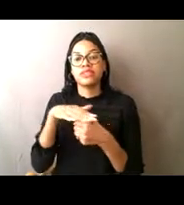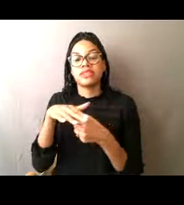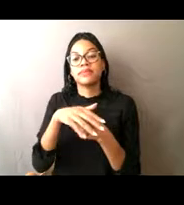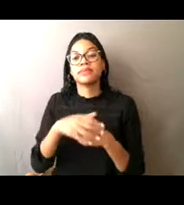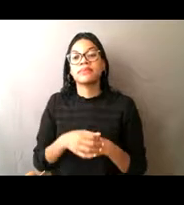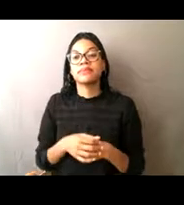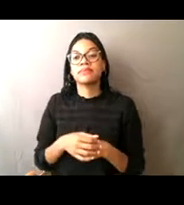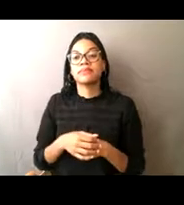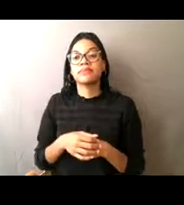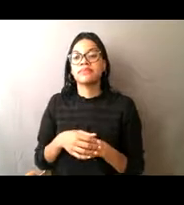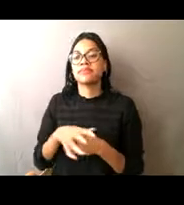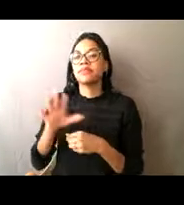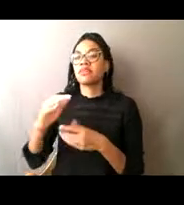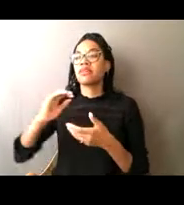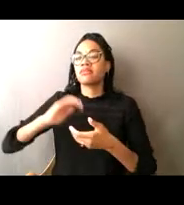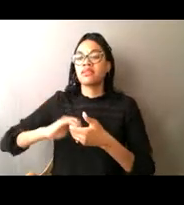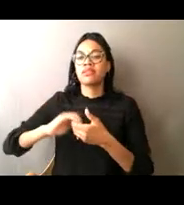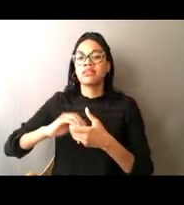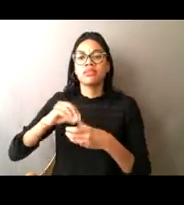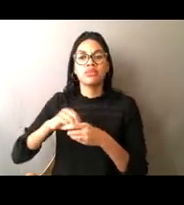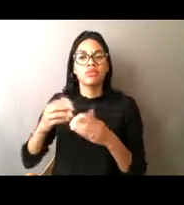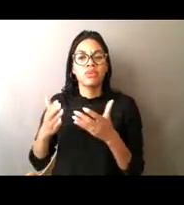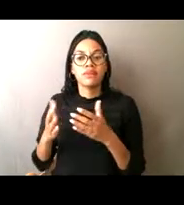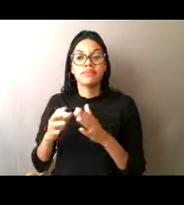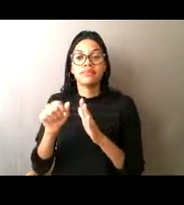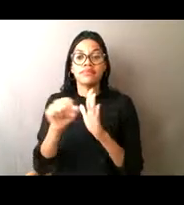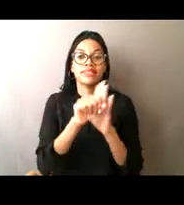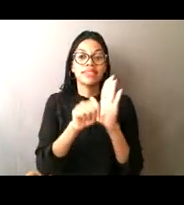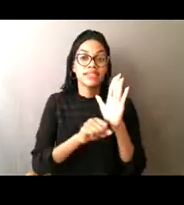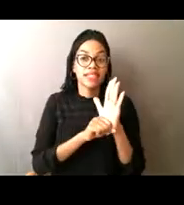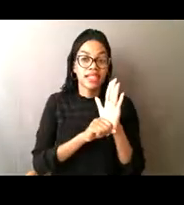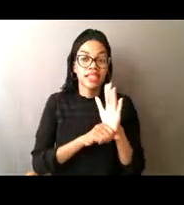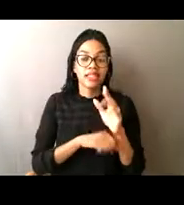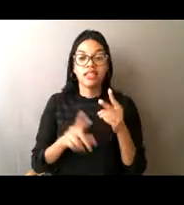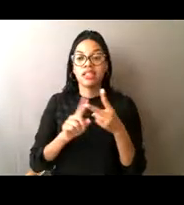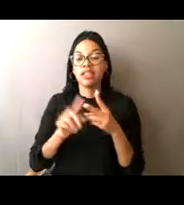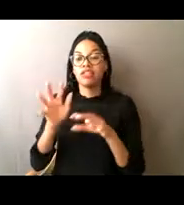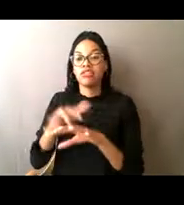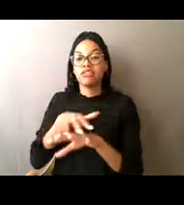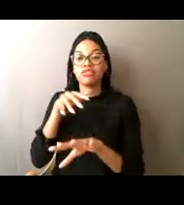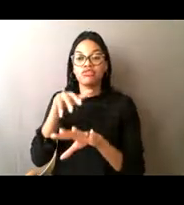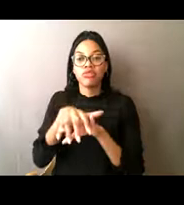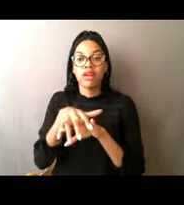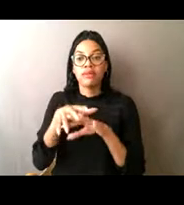private partnerships, other federal agencies, and non-governmental organizations,